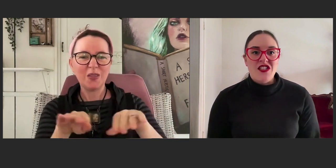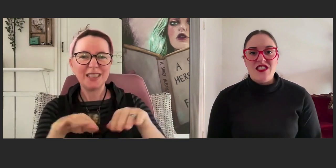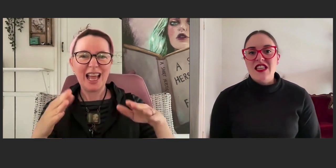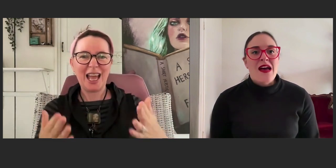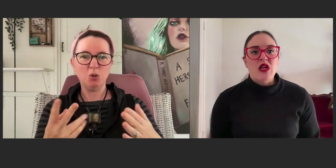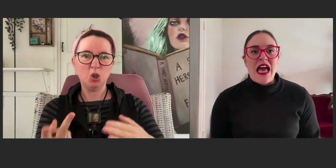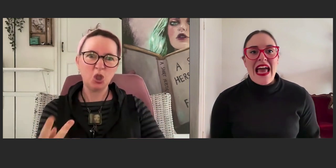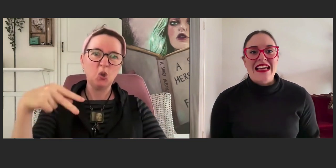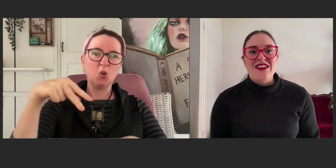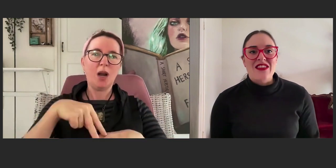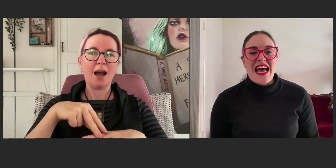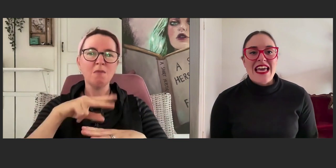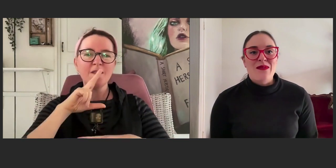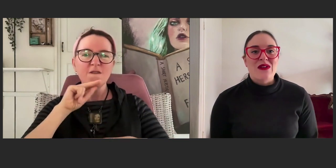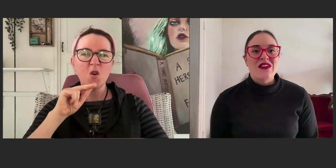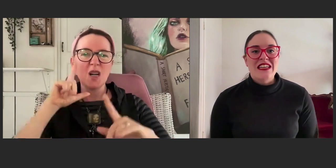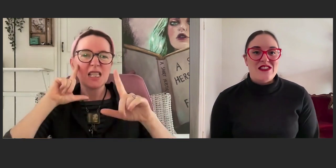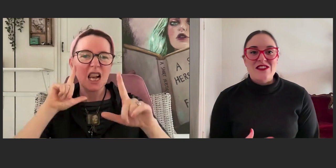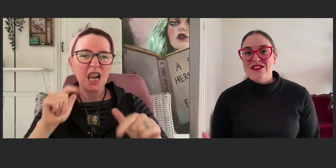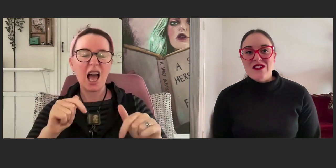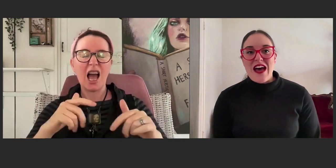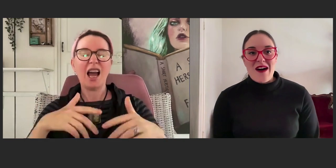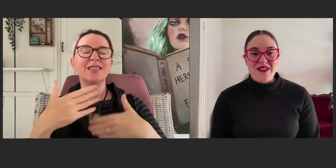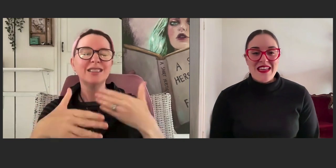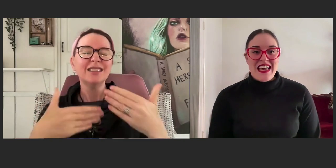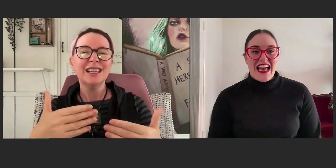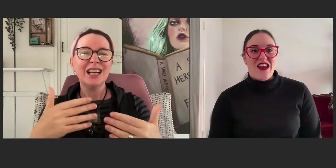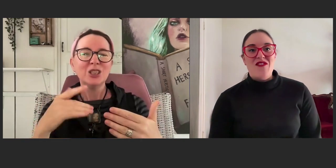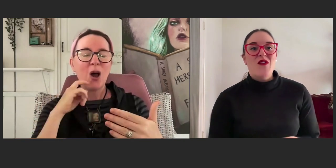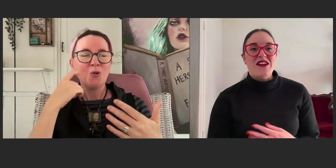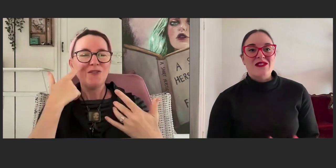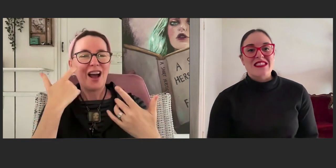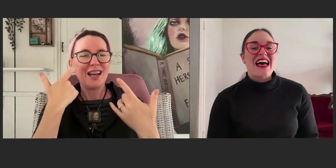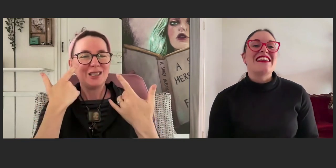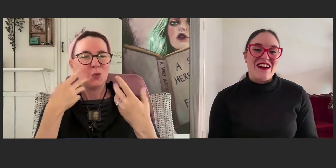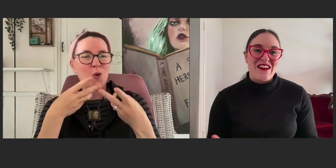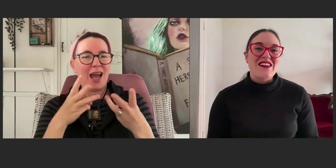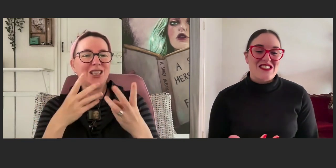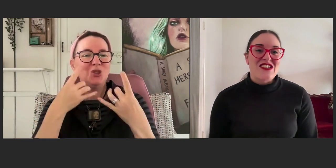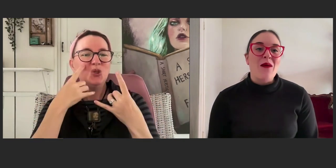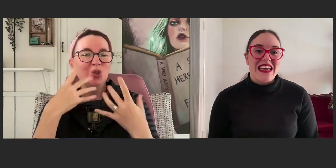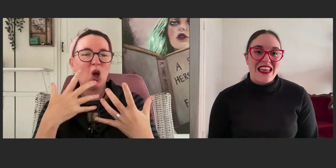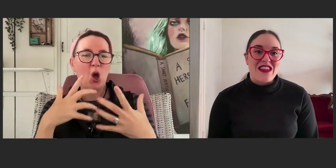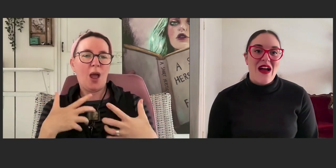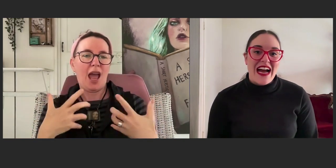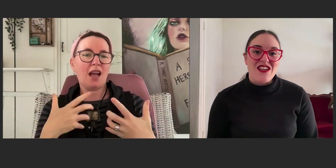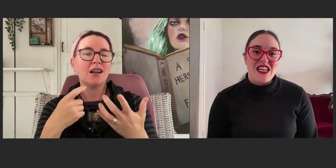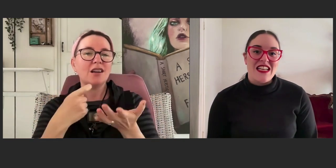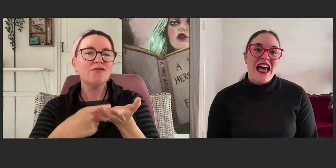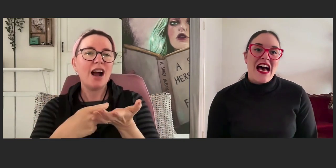She slammed her hand on the table, she stood up and her voice was that, you know, showing it through action,